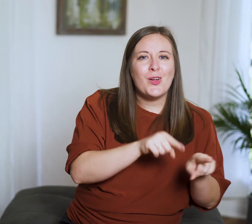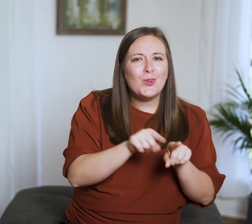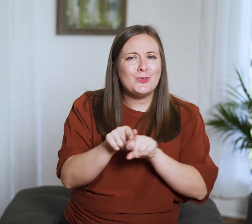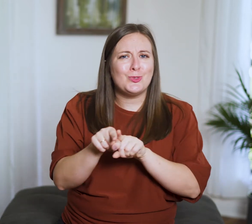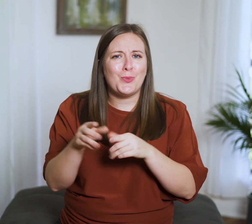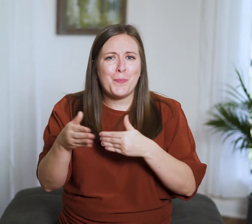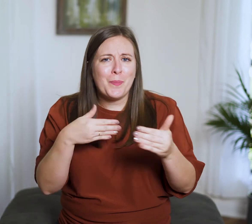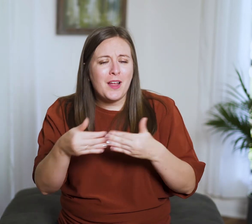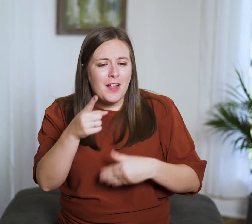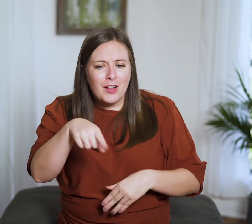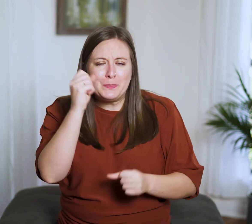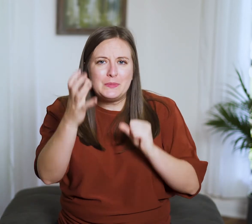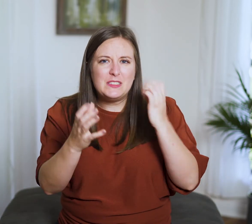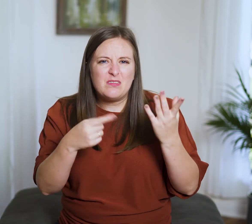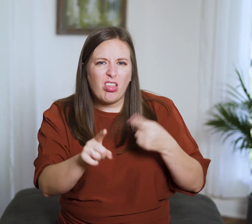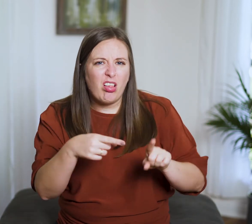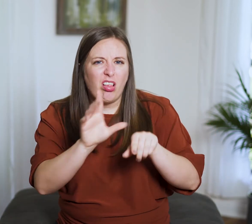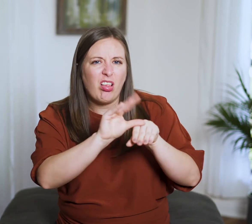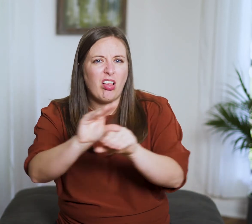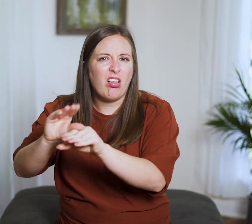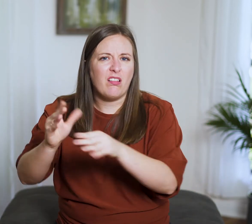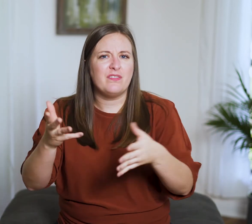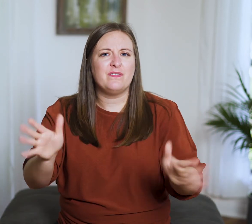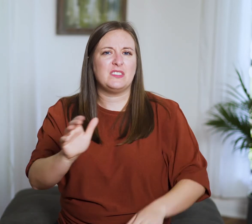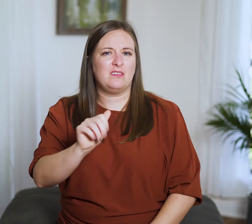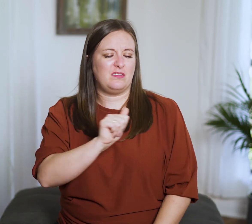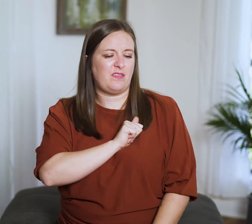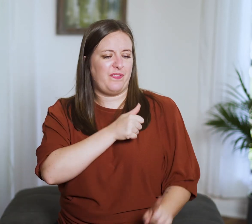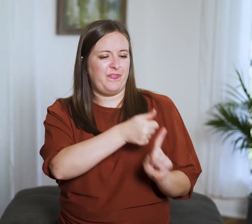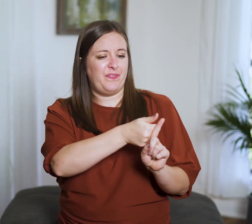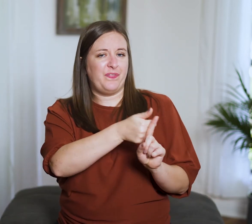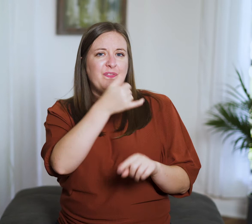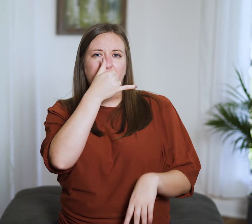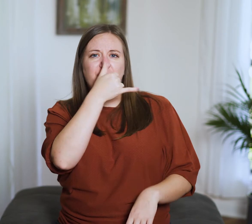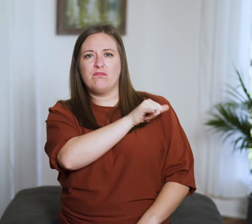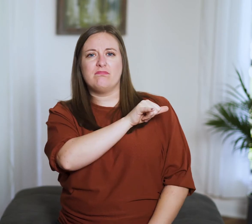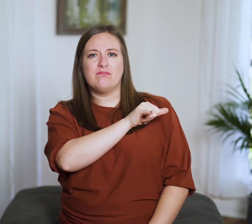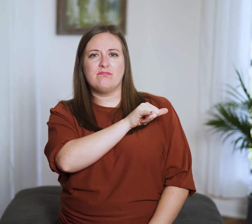and whoever utters slander is a fool.”